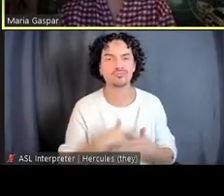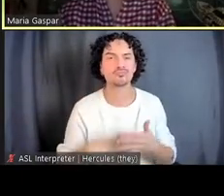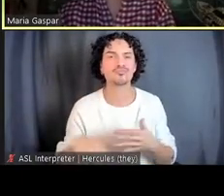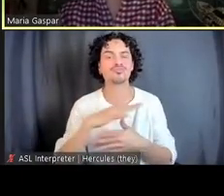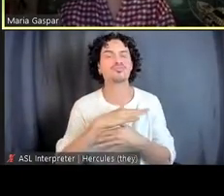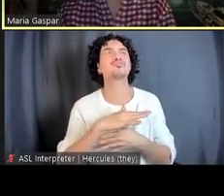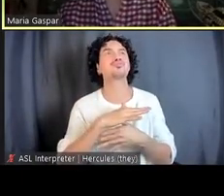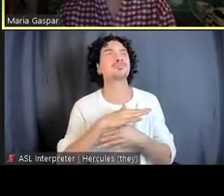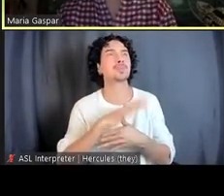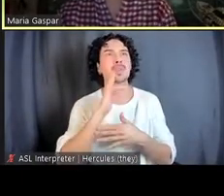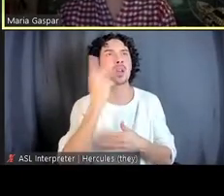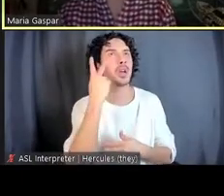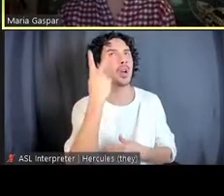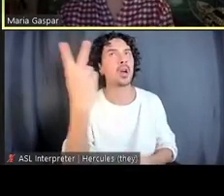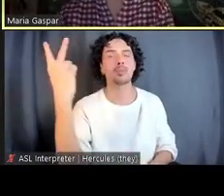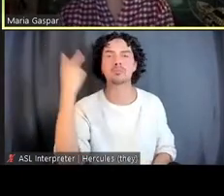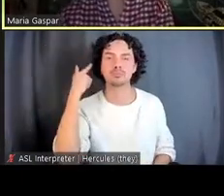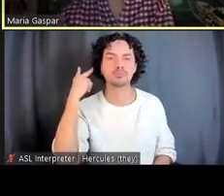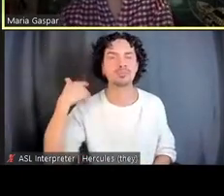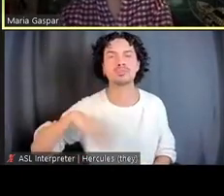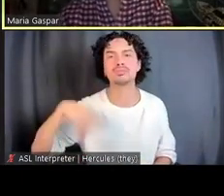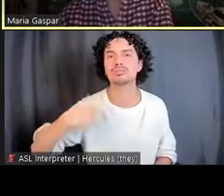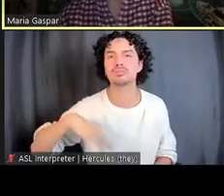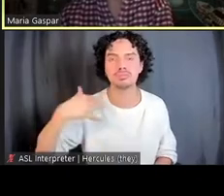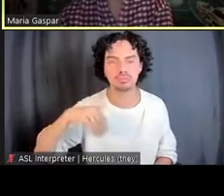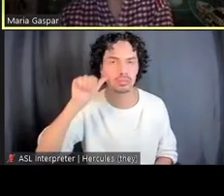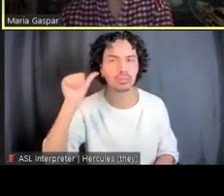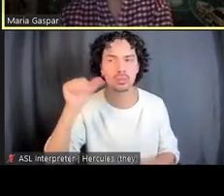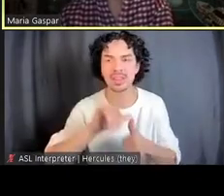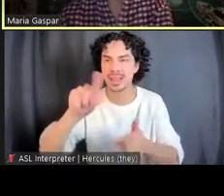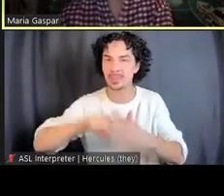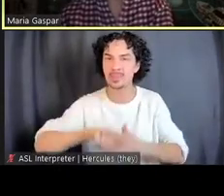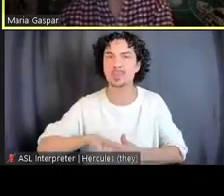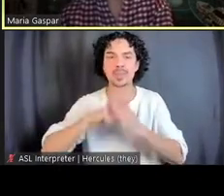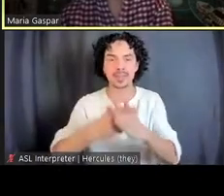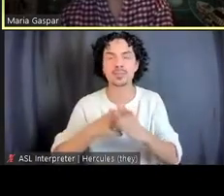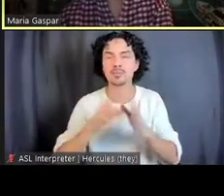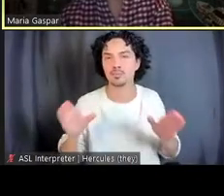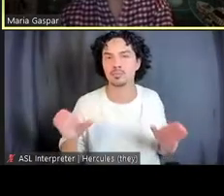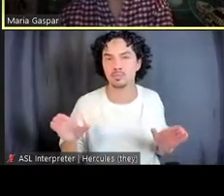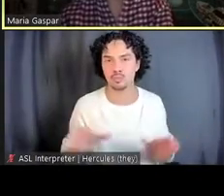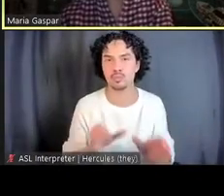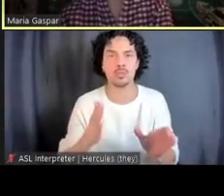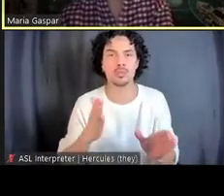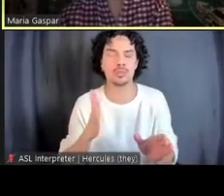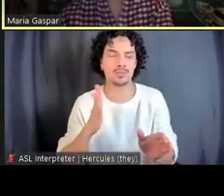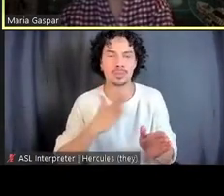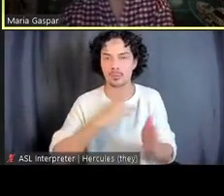so well because it was at the beginning of doing this project where we were just